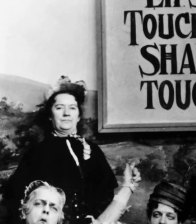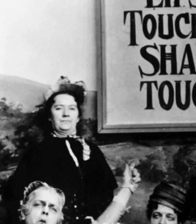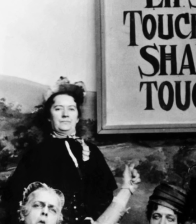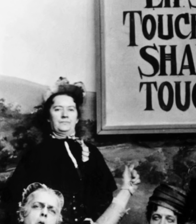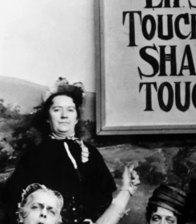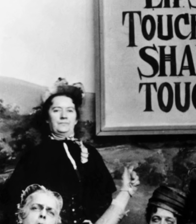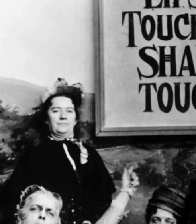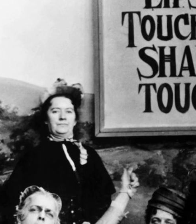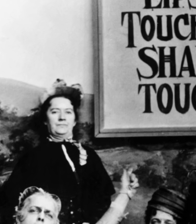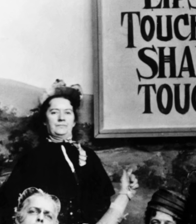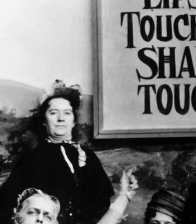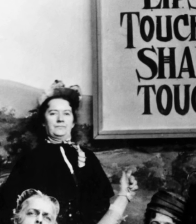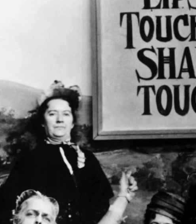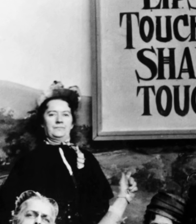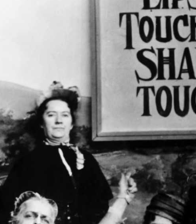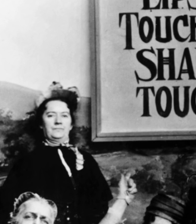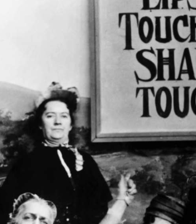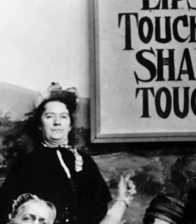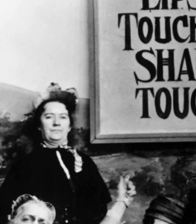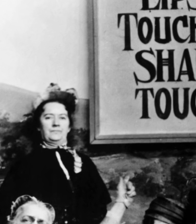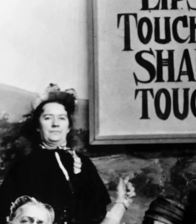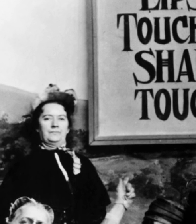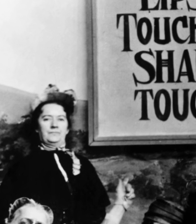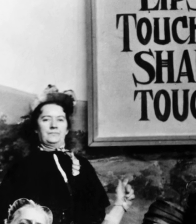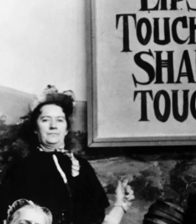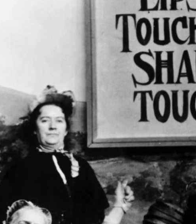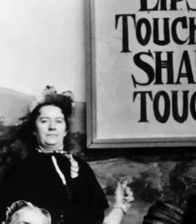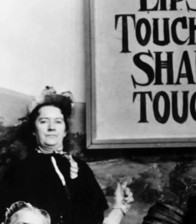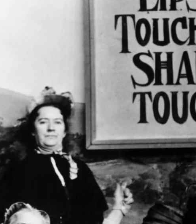which was the movement against alcohol in the US.